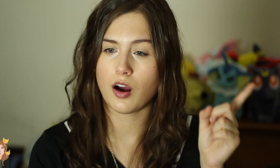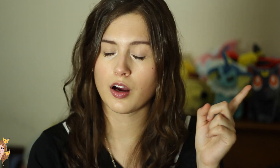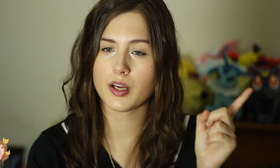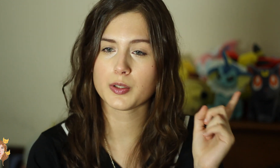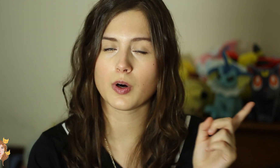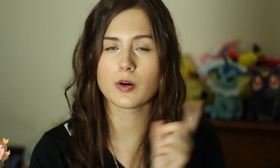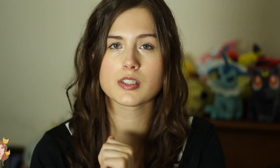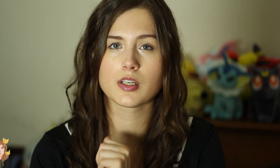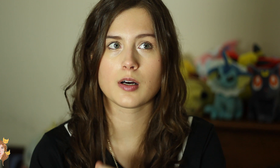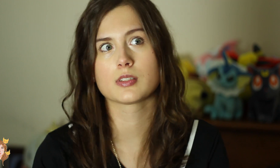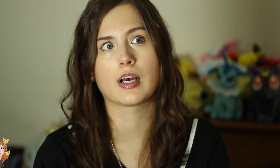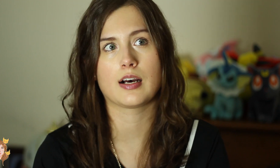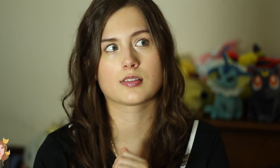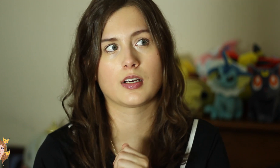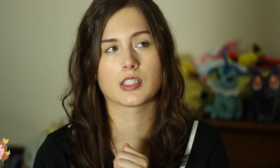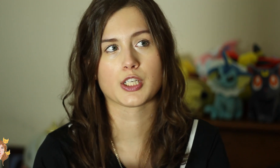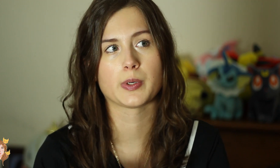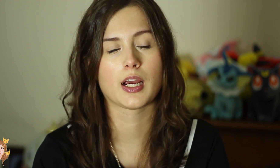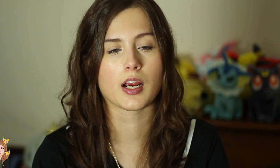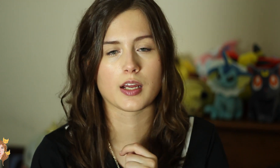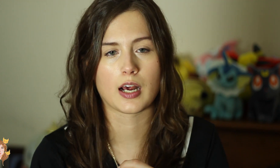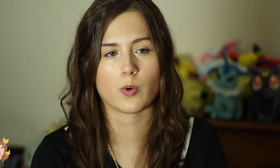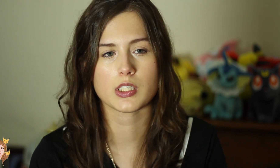Oh, and there was one question that was asked at the Q&A and that was,